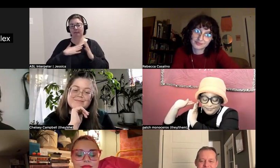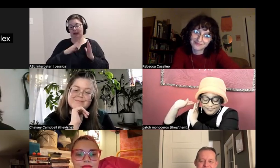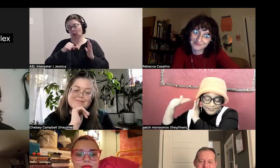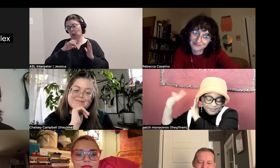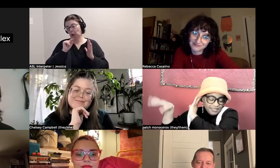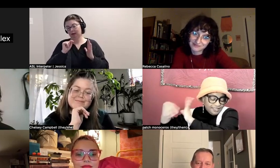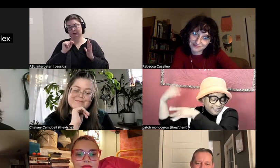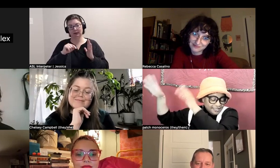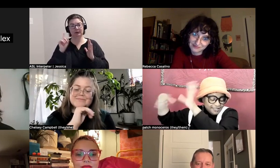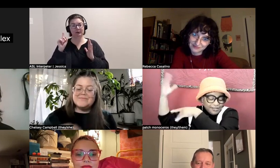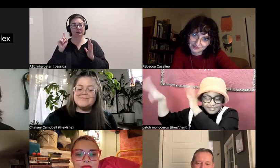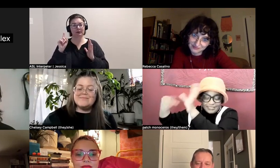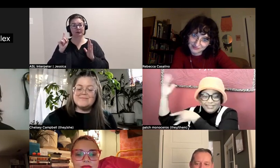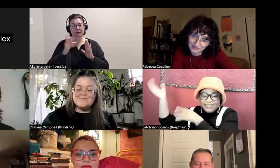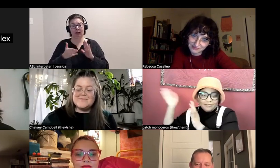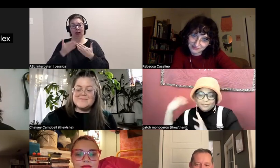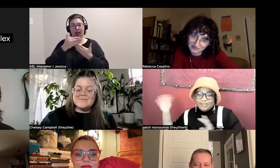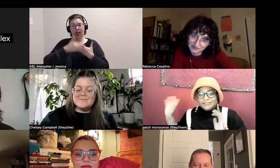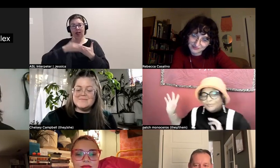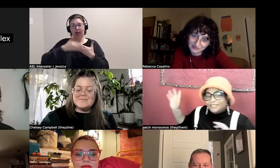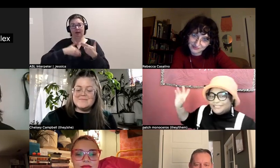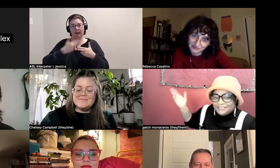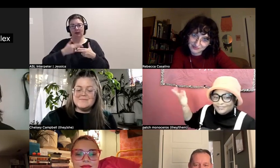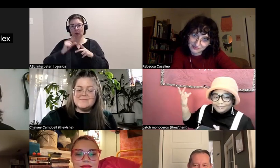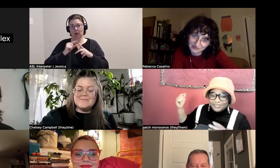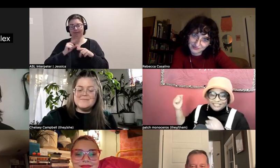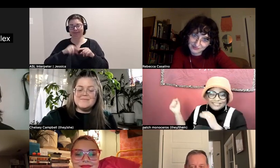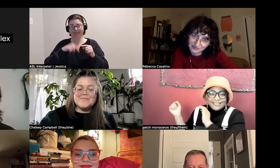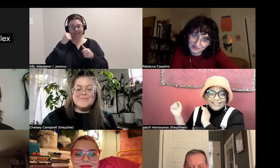called something I can't remember right now because brains,